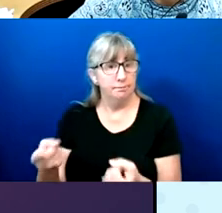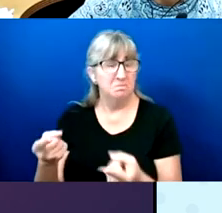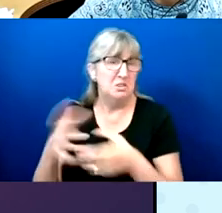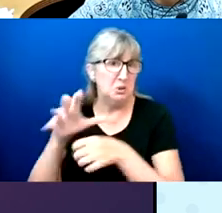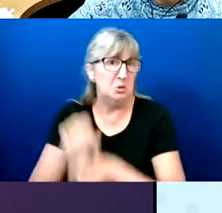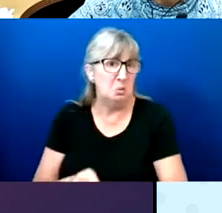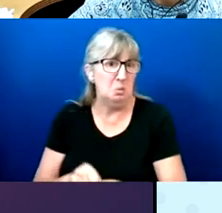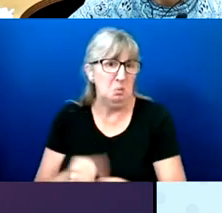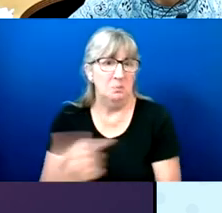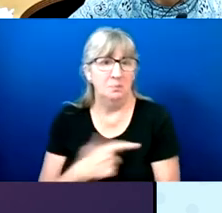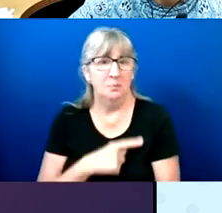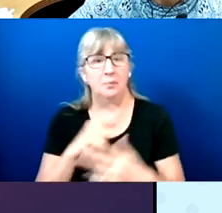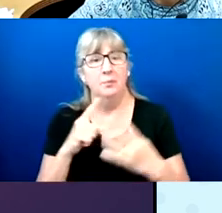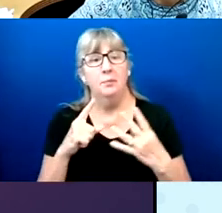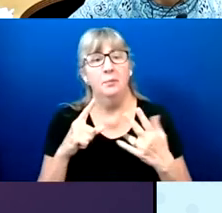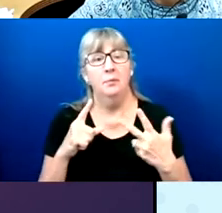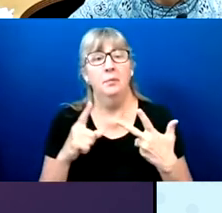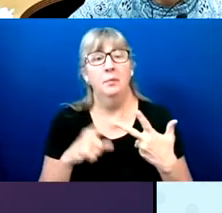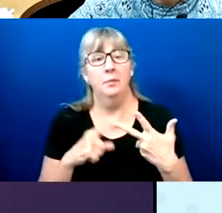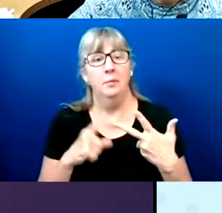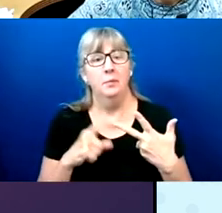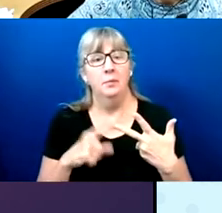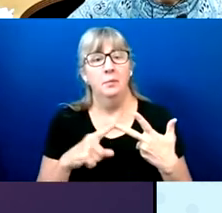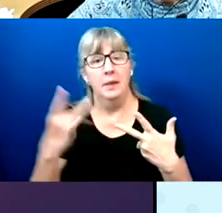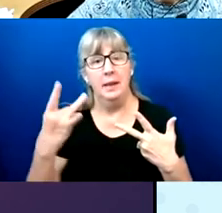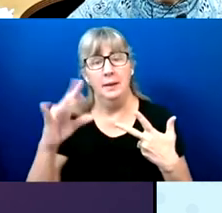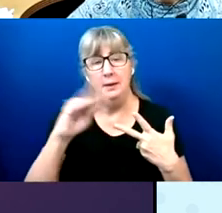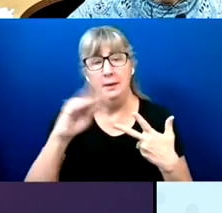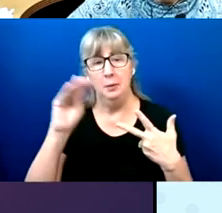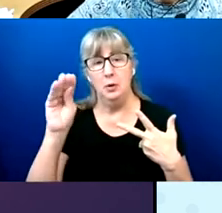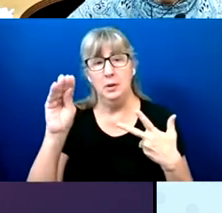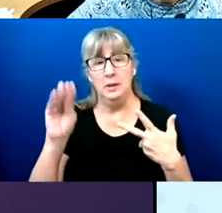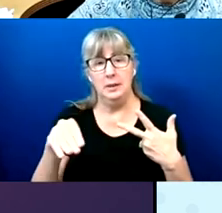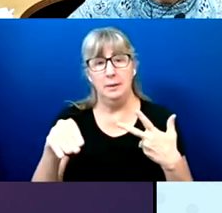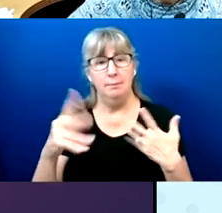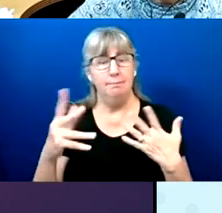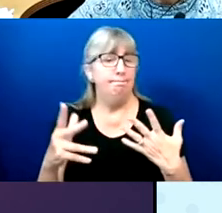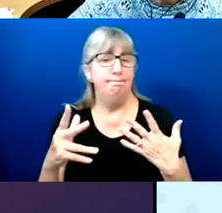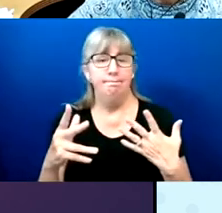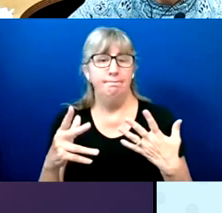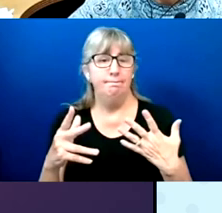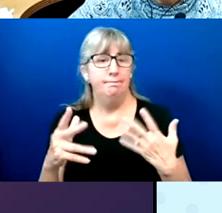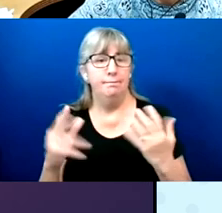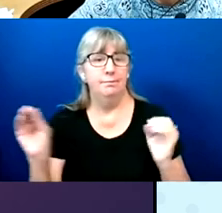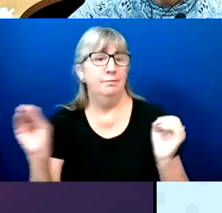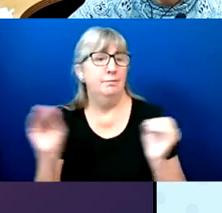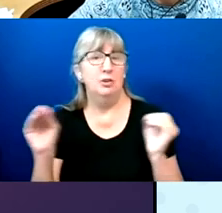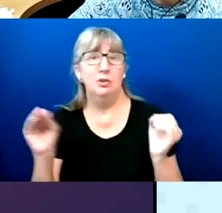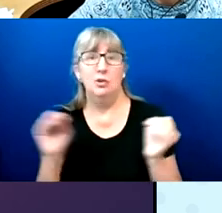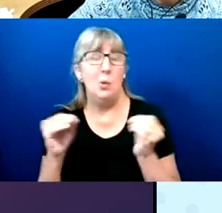And then 18% is there is not an accessible way to vote absentee in my state.